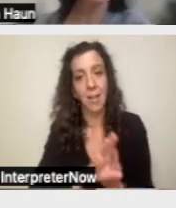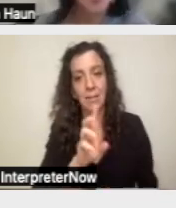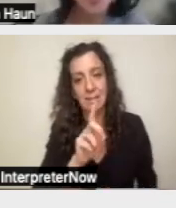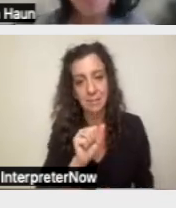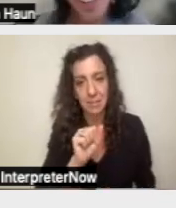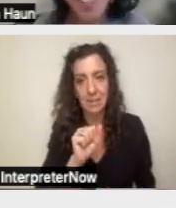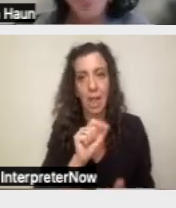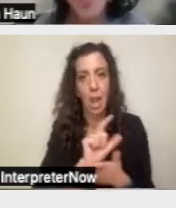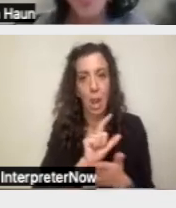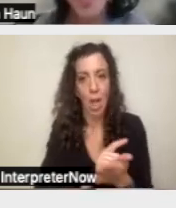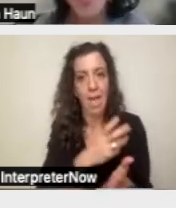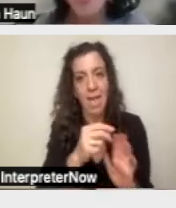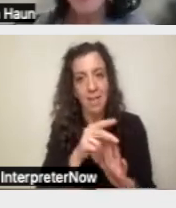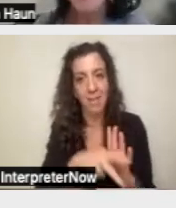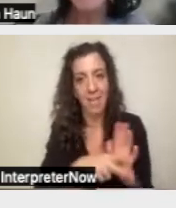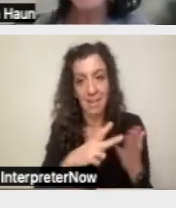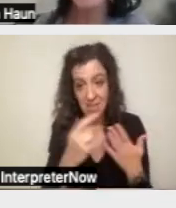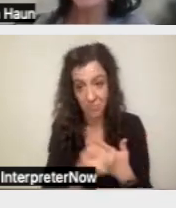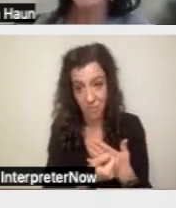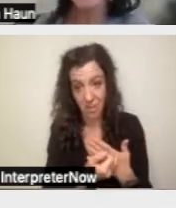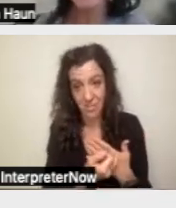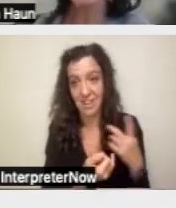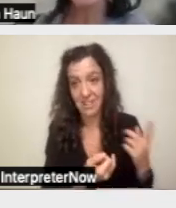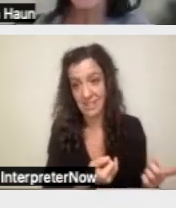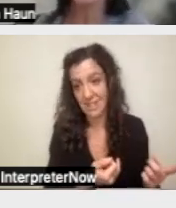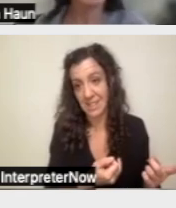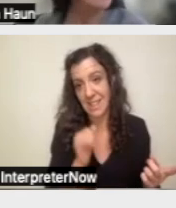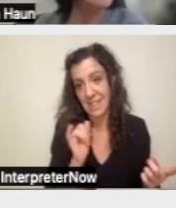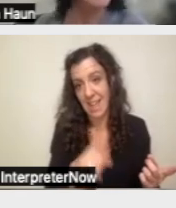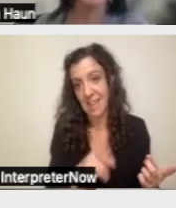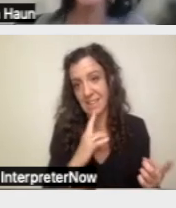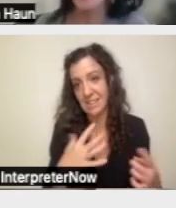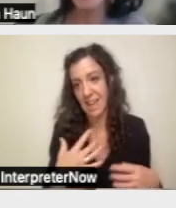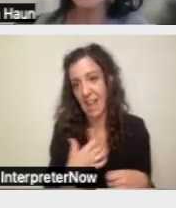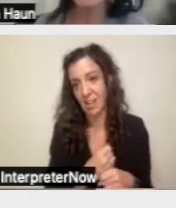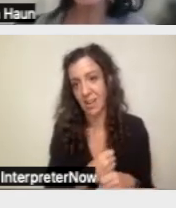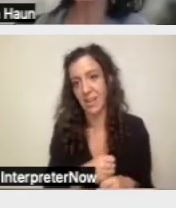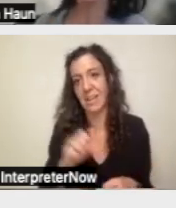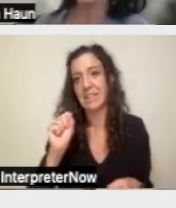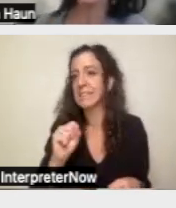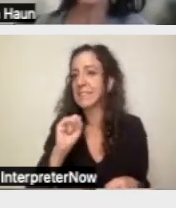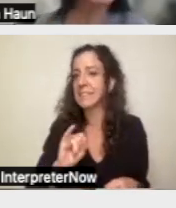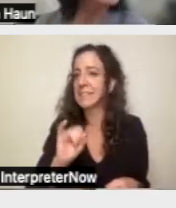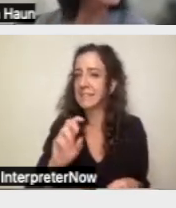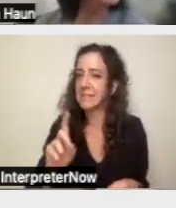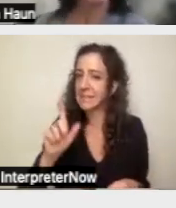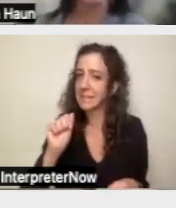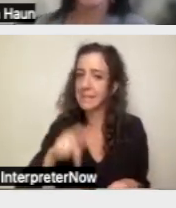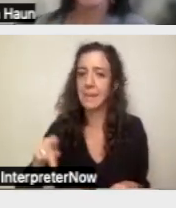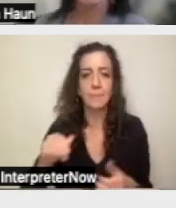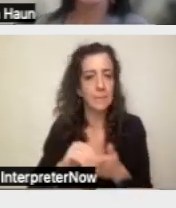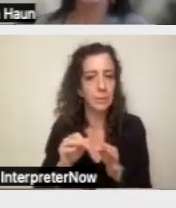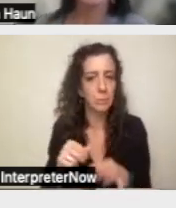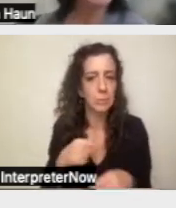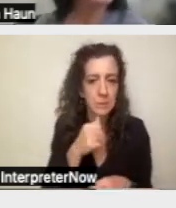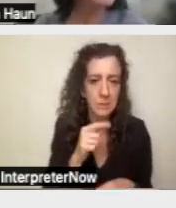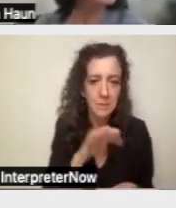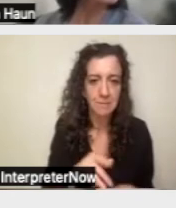Law and Policy Project, the acronym for them is SIDDLAPP, I put a link here and they created